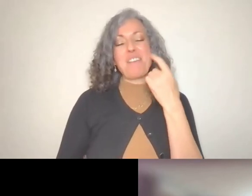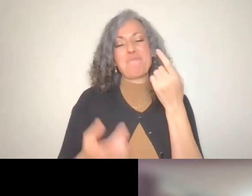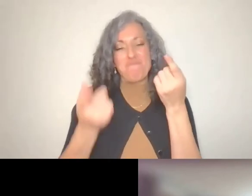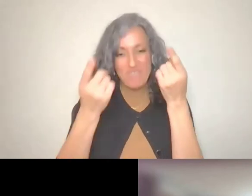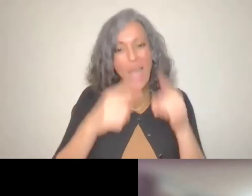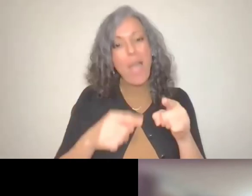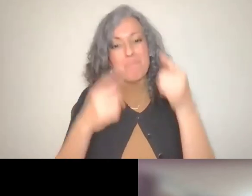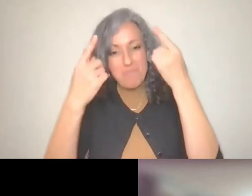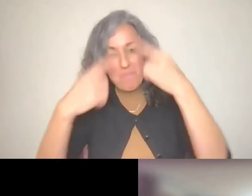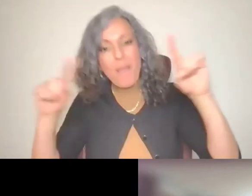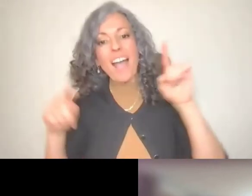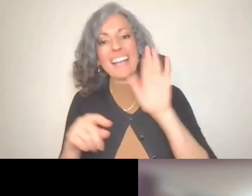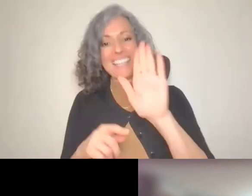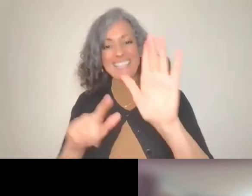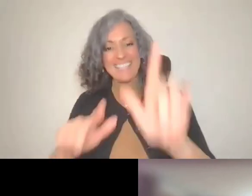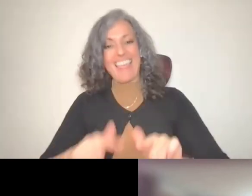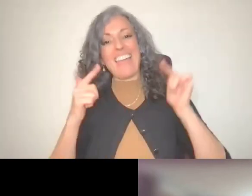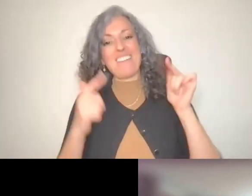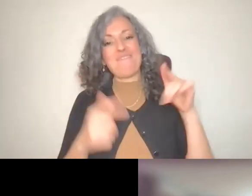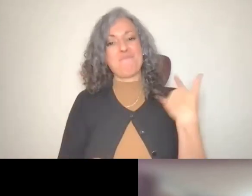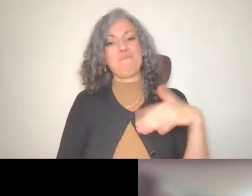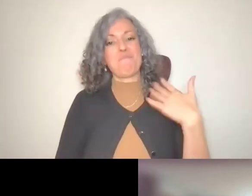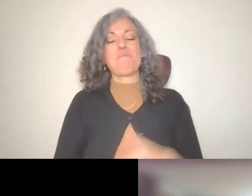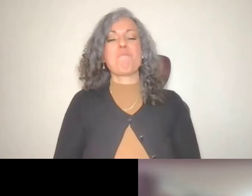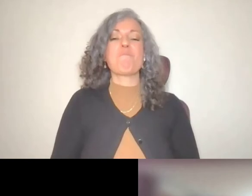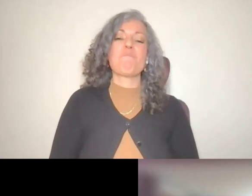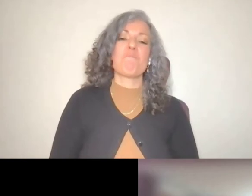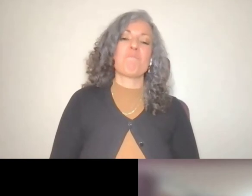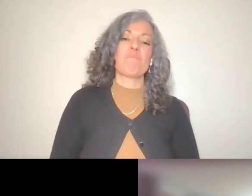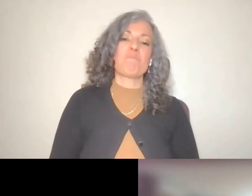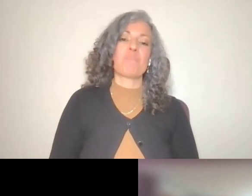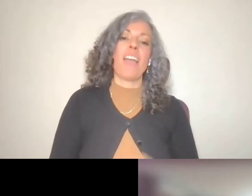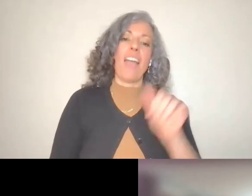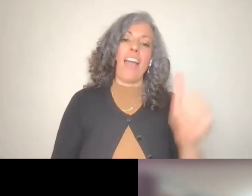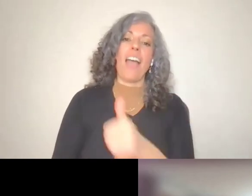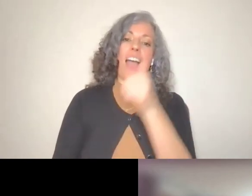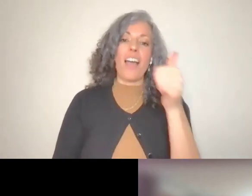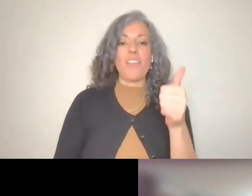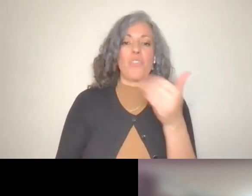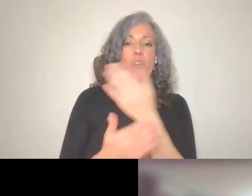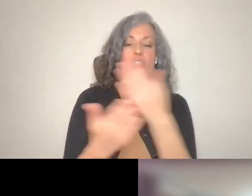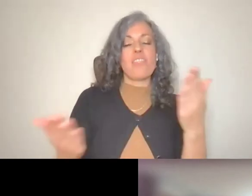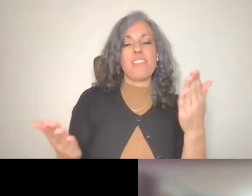And another thing that's really me is I am